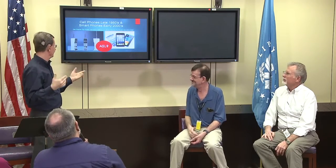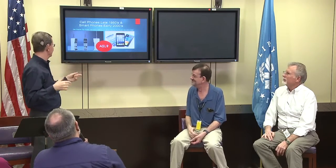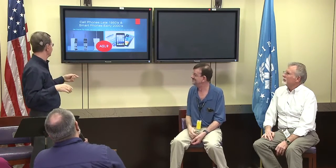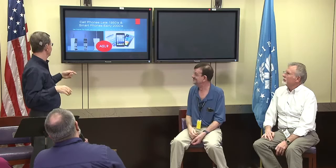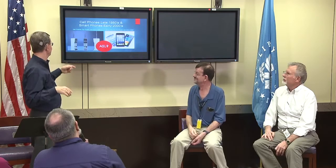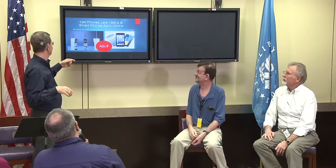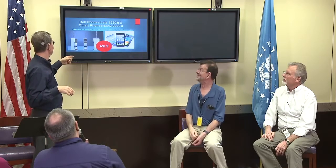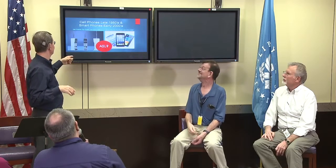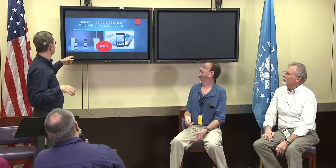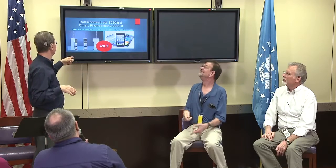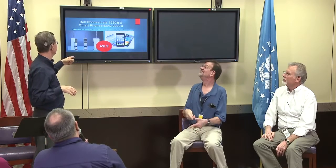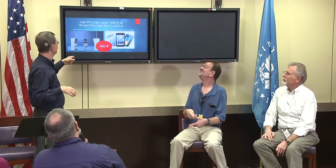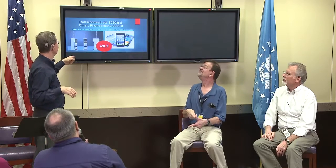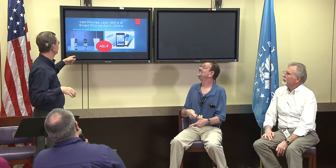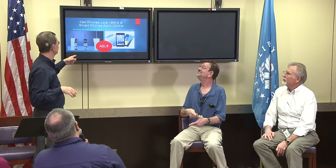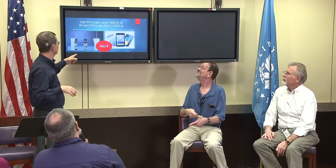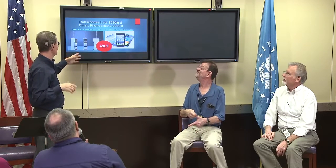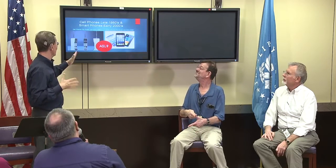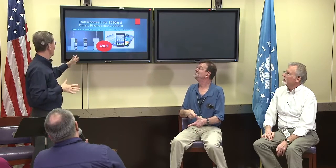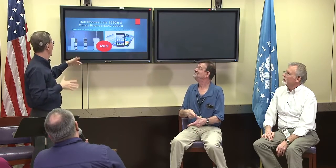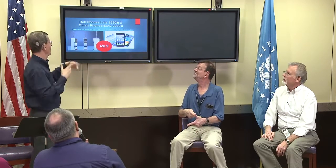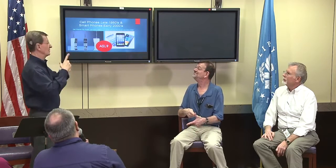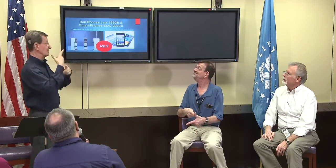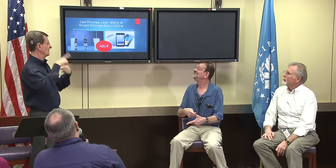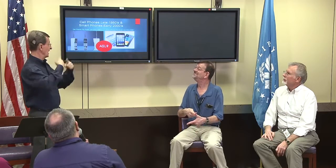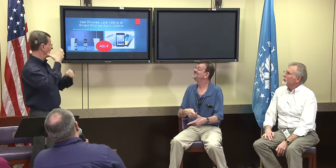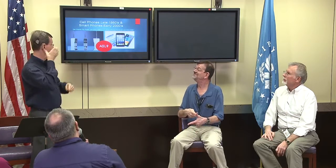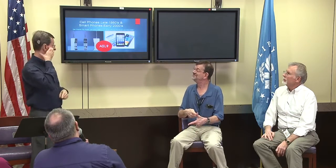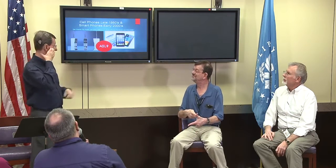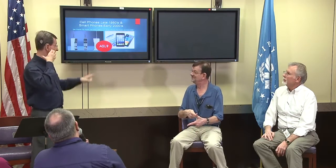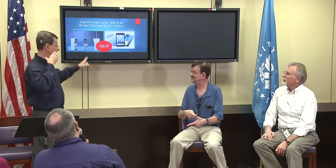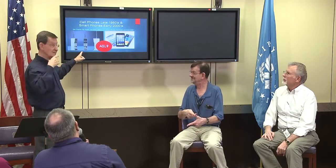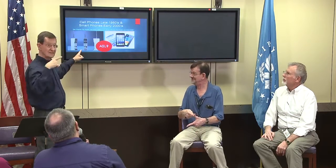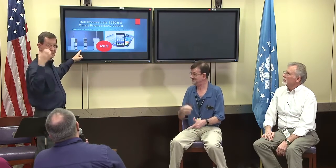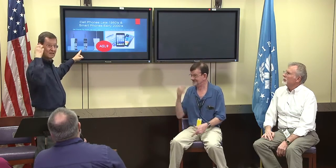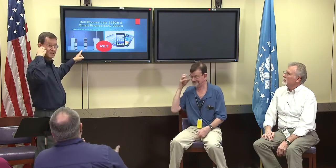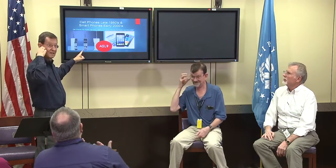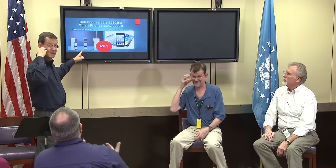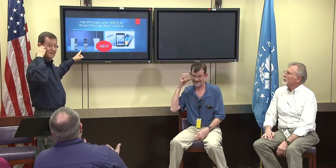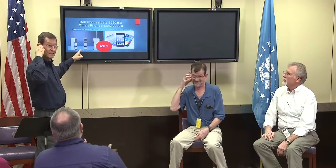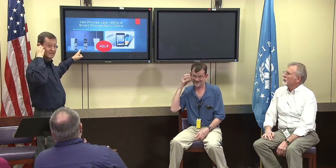Okay, so that's the sign cell phone and then.